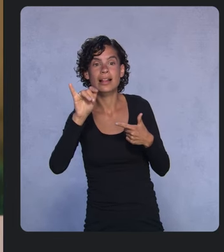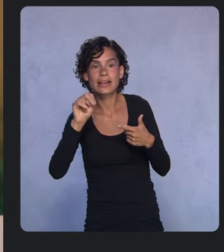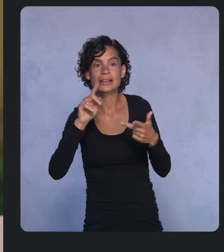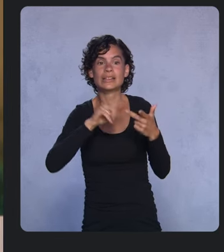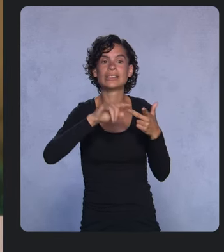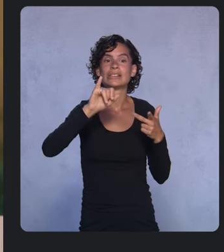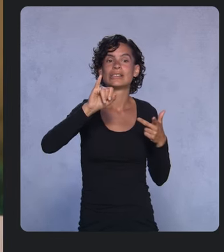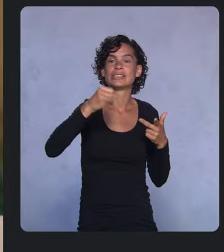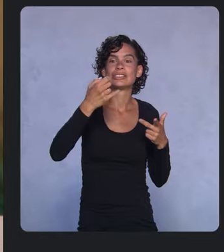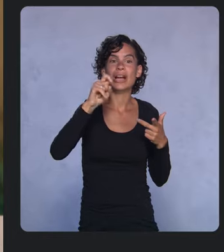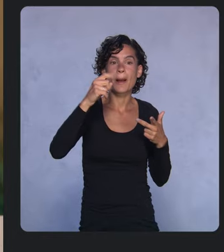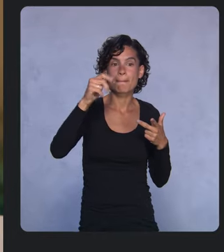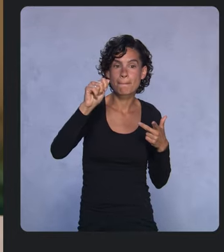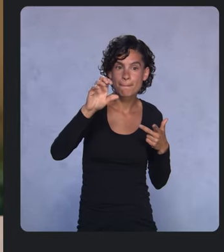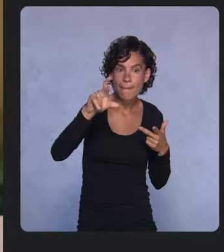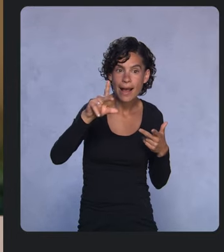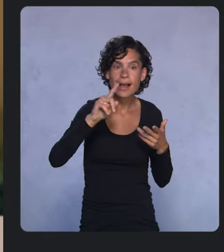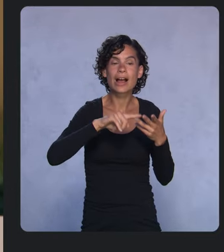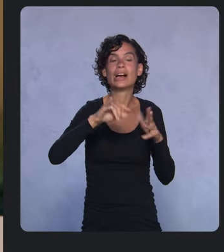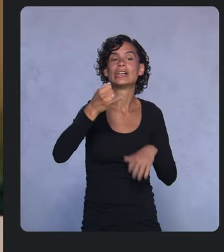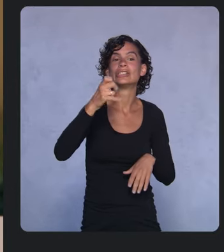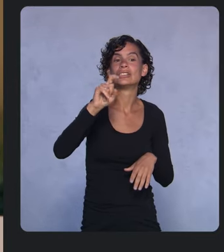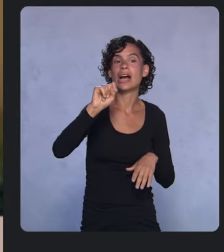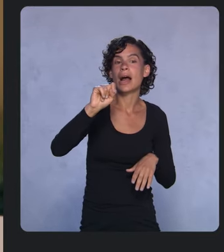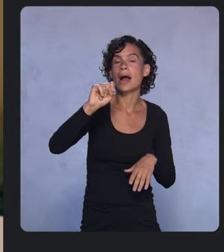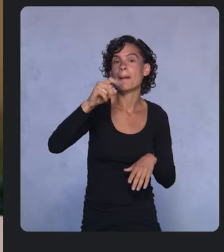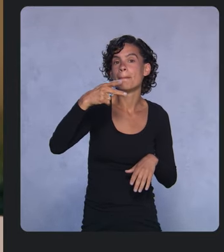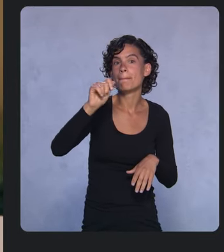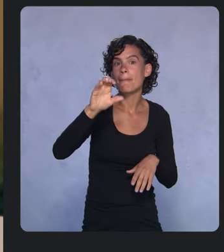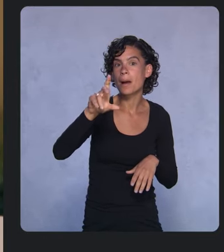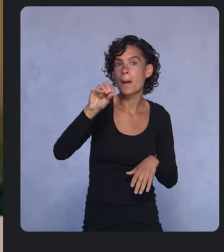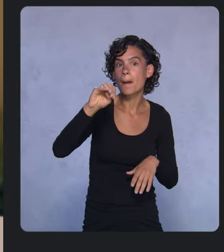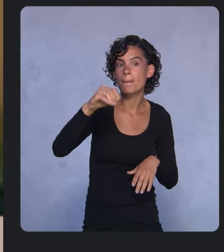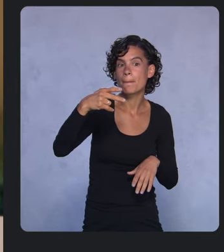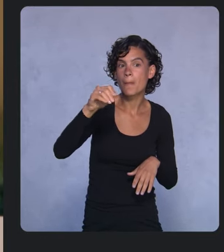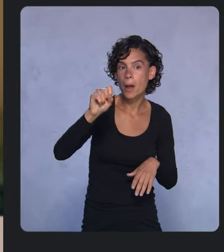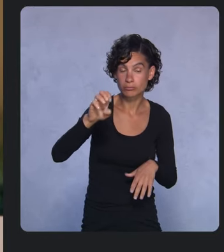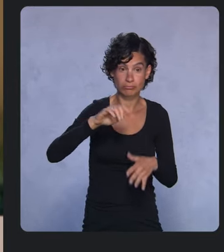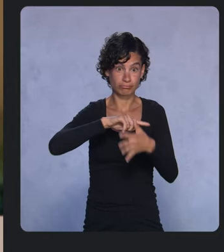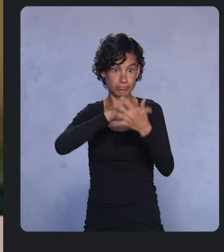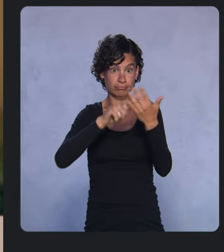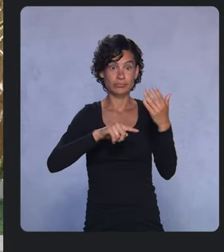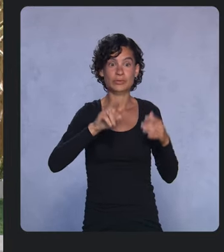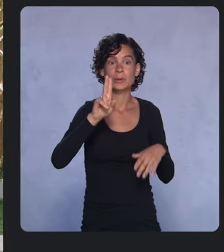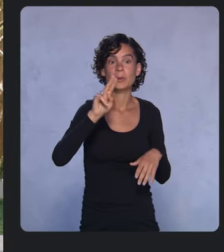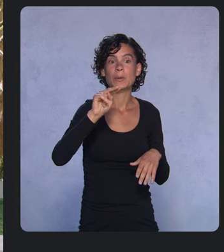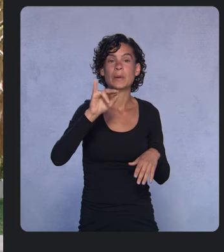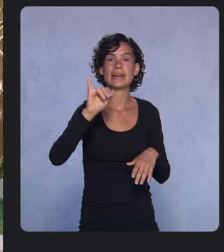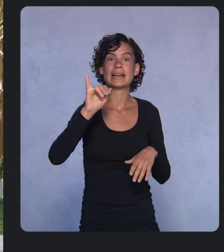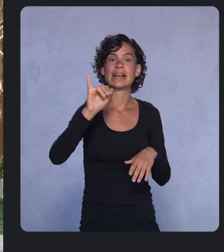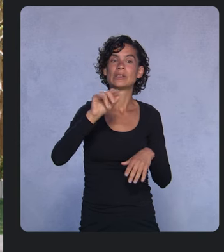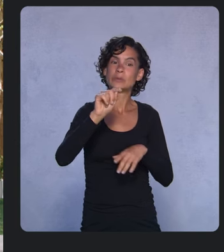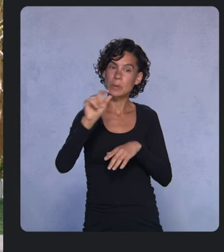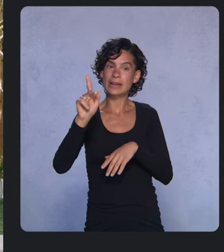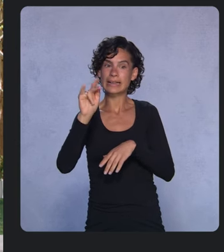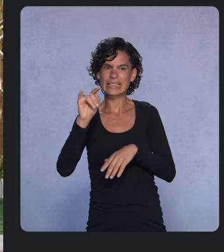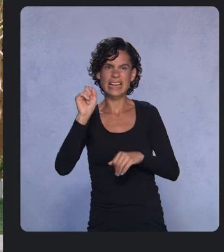our powerful UI tool kit to easily build beautiful apps for all Android devices. First, Android Studio.